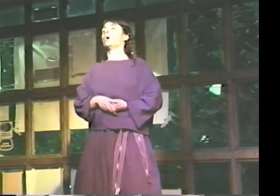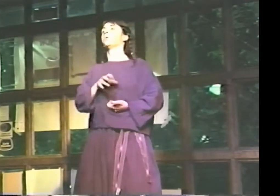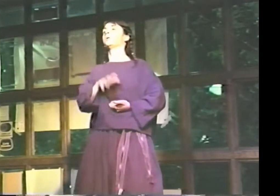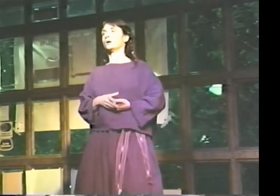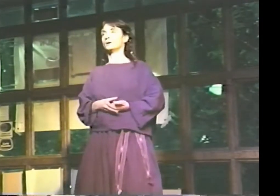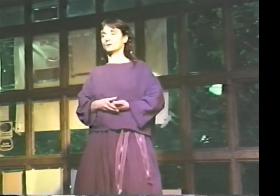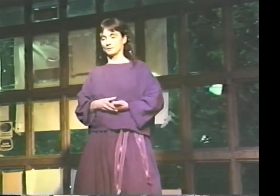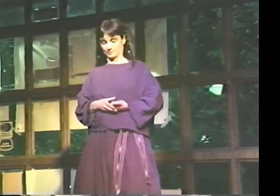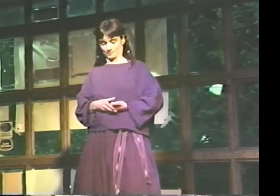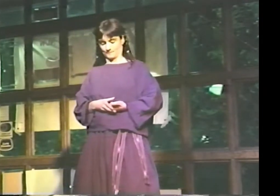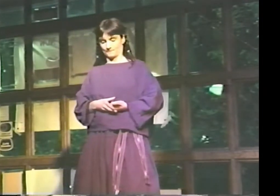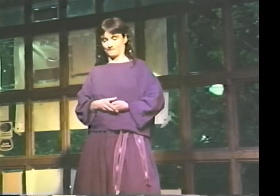CHOCOLATE.